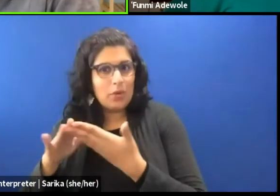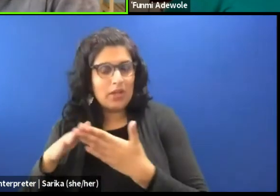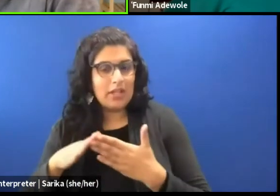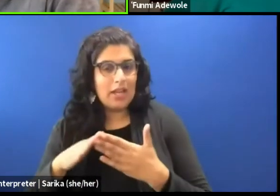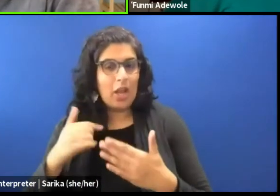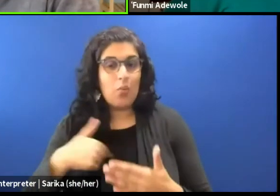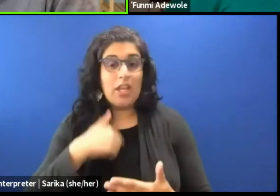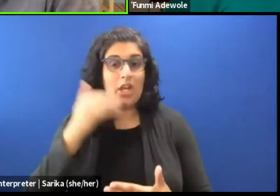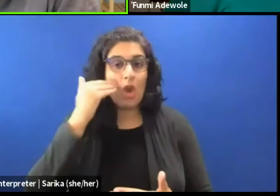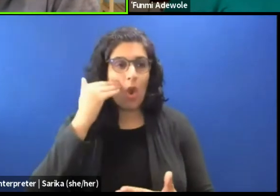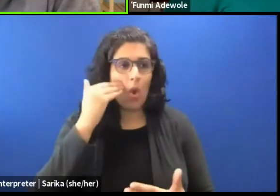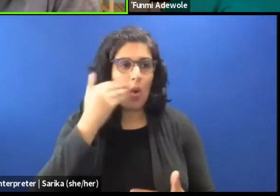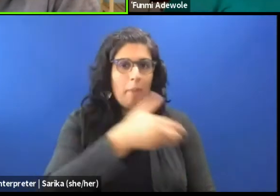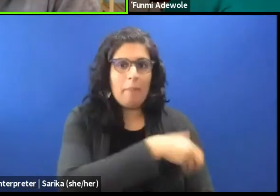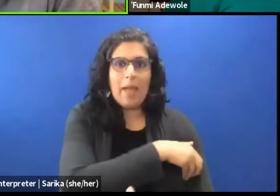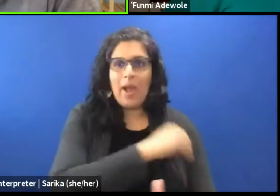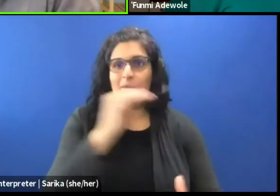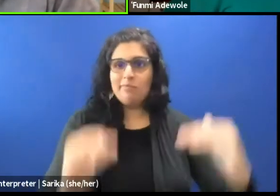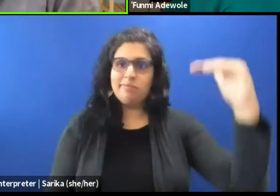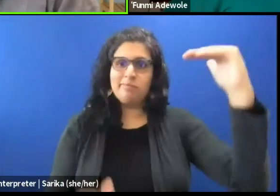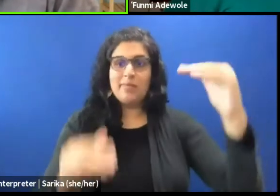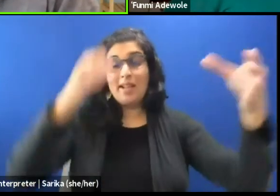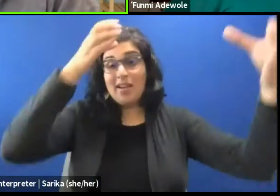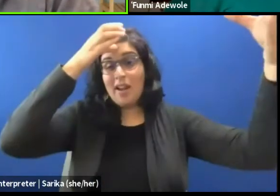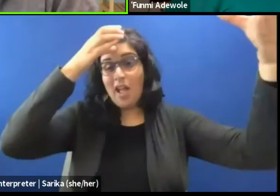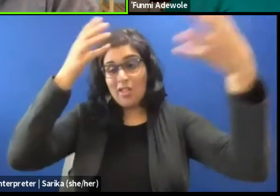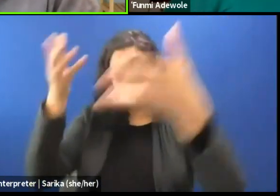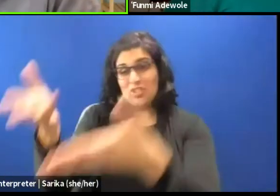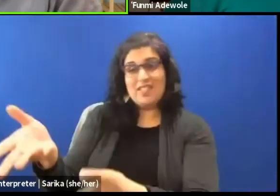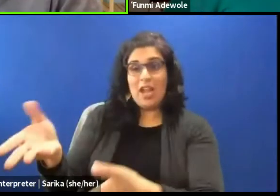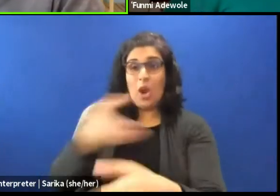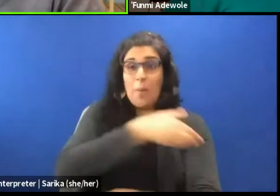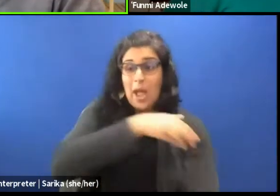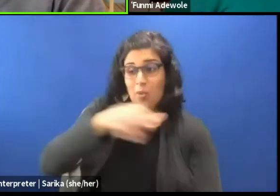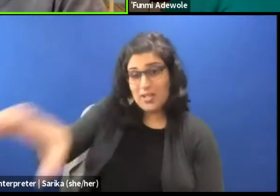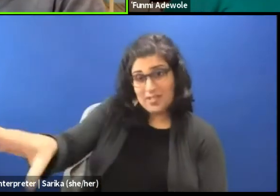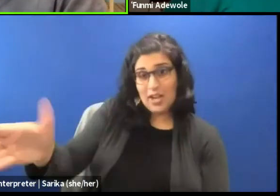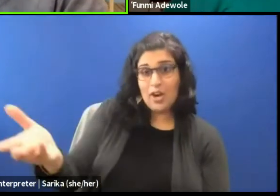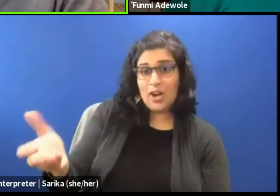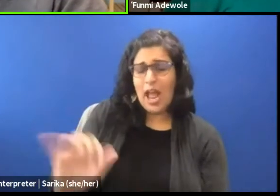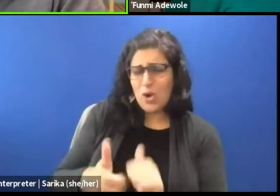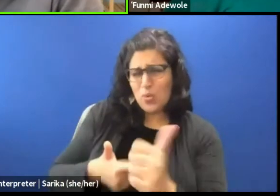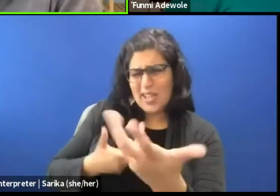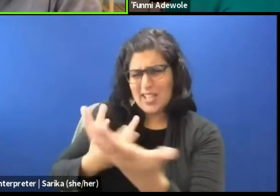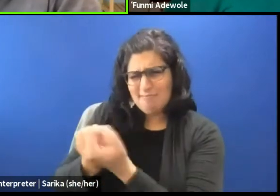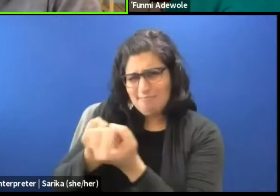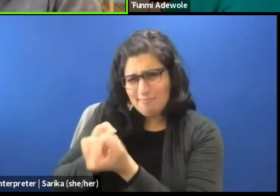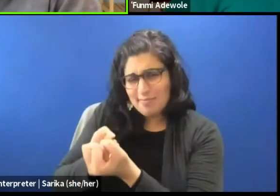in that community also knowledge sits there. How can we unveil that? Not in an extractive sense,